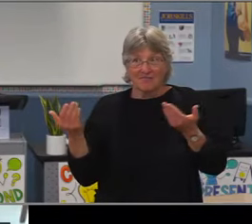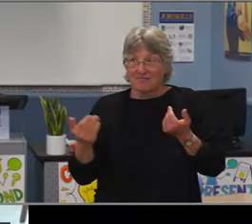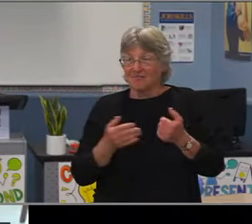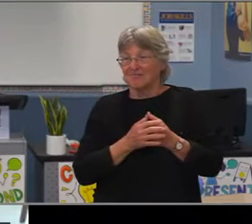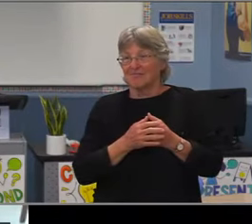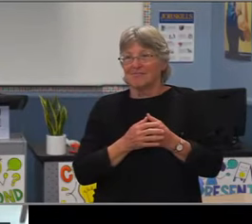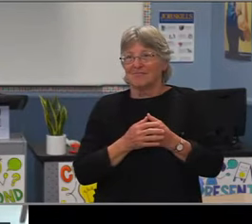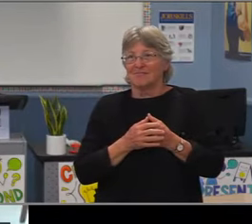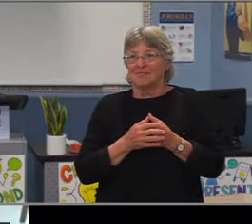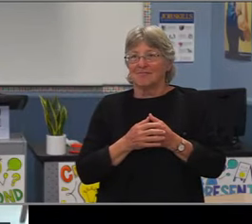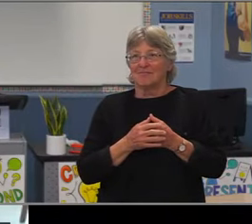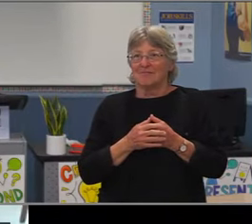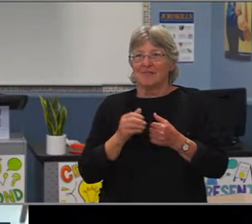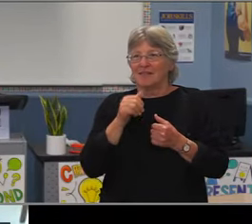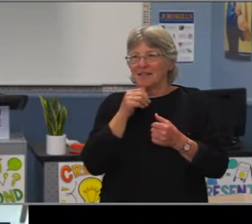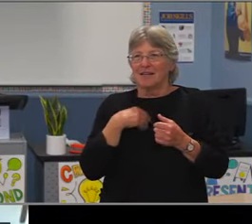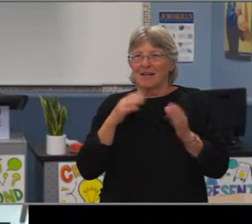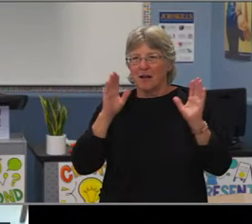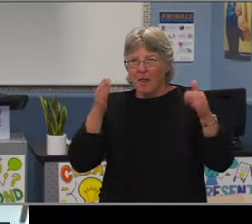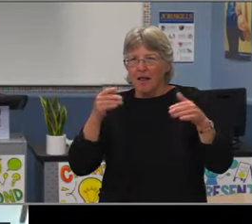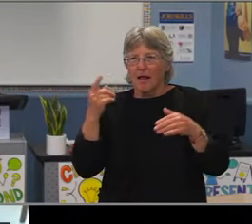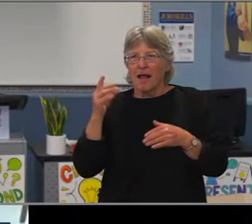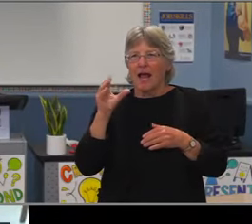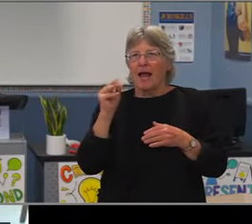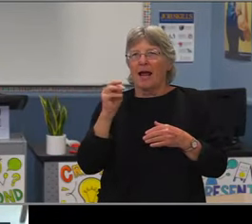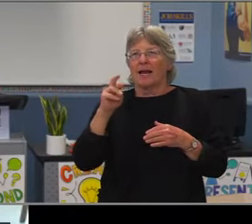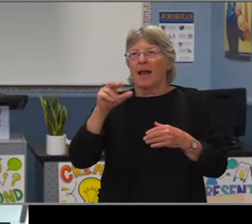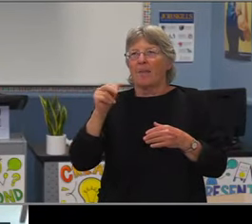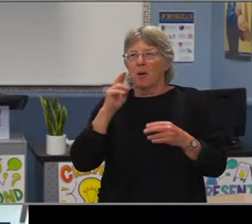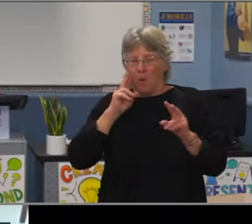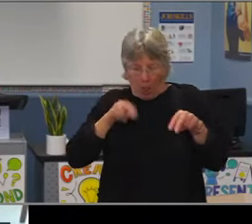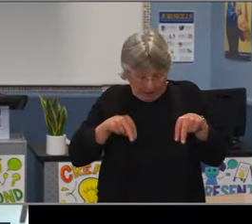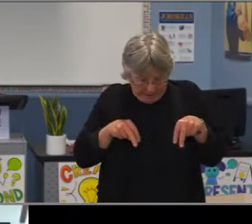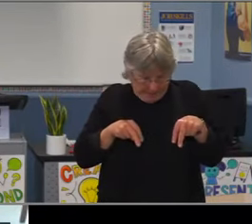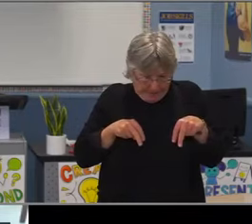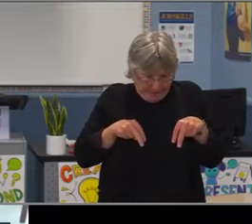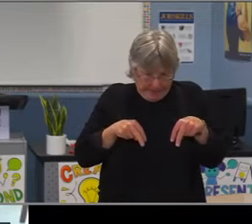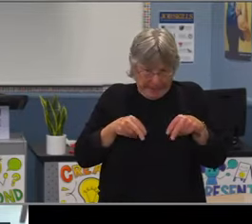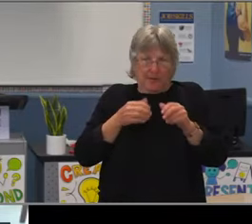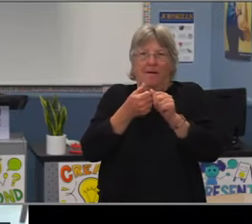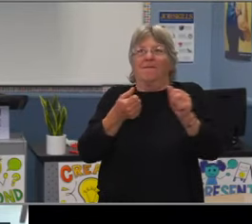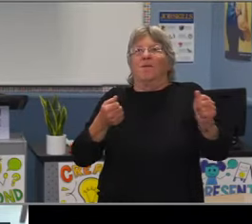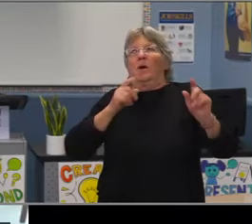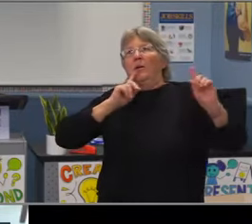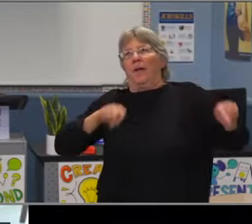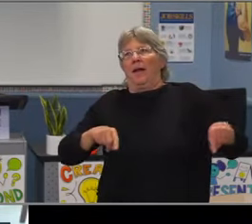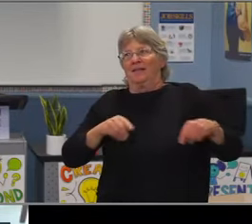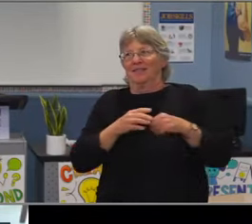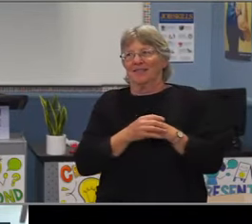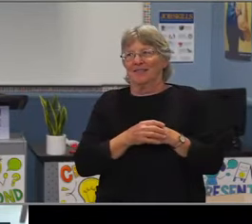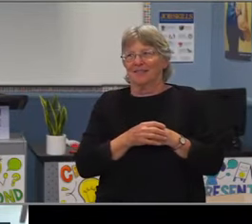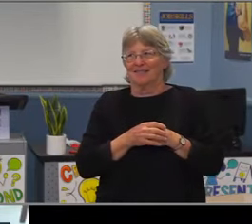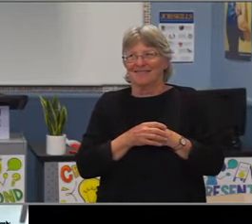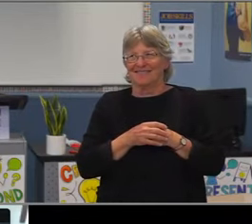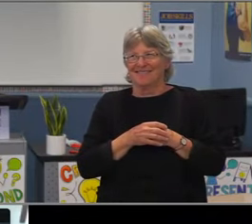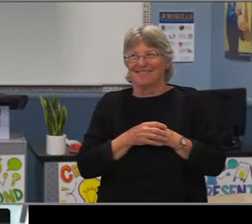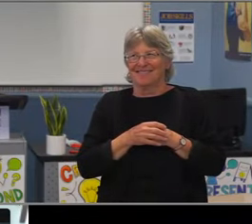to move into right those top tier classes as my colleagues we're speaking up. Yeah. Two pieces I would add to that would be